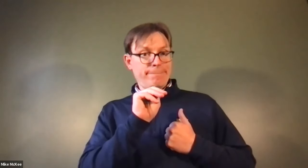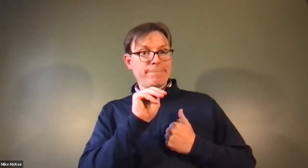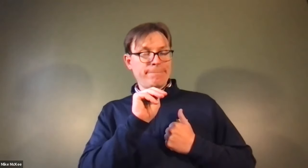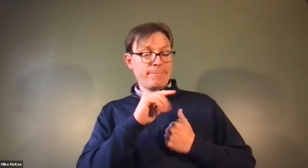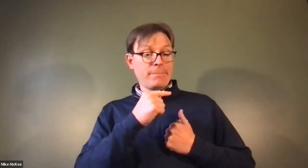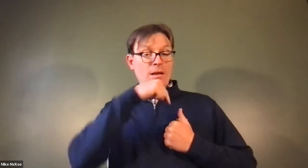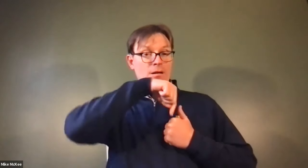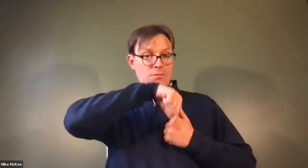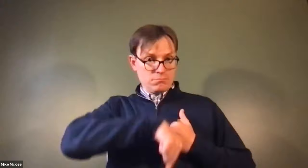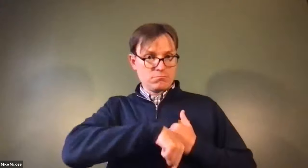James Cech: via the Left Atrium.